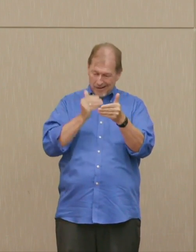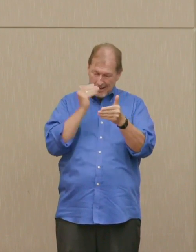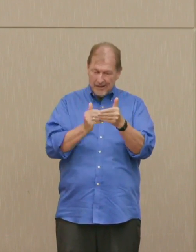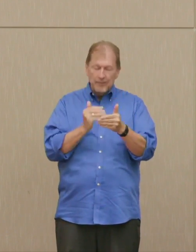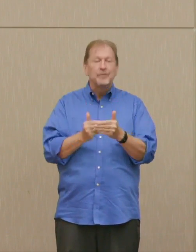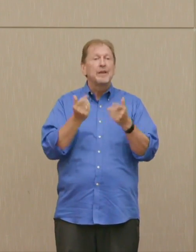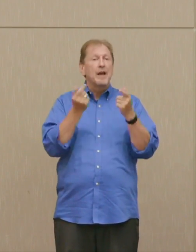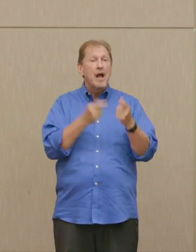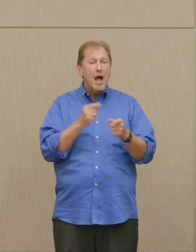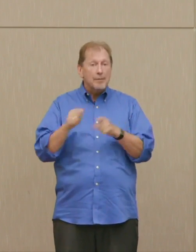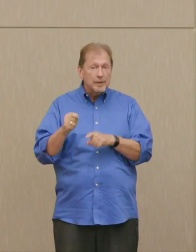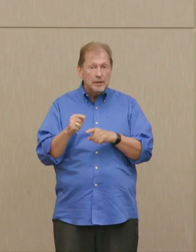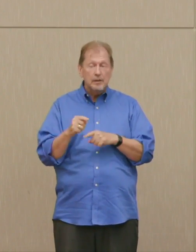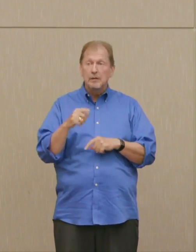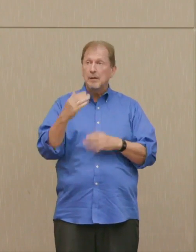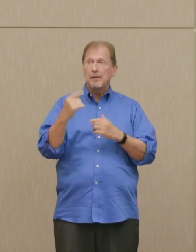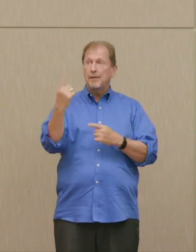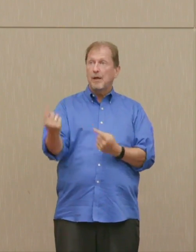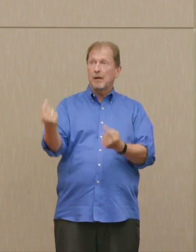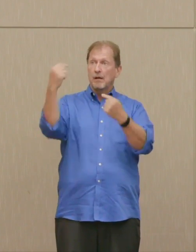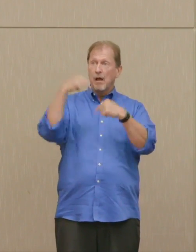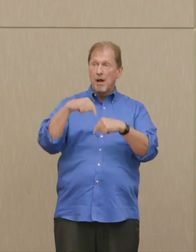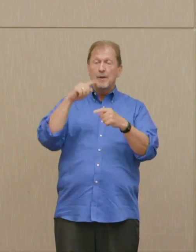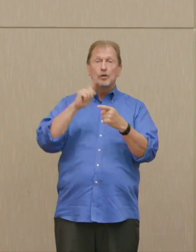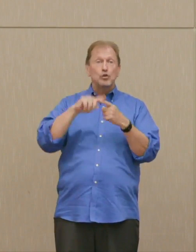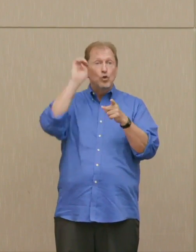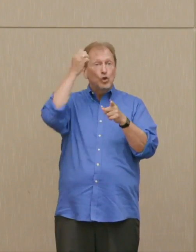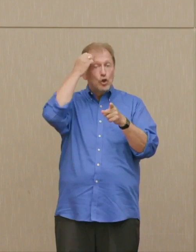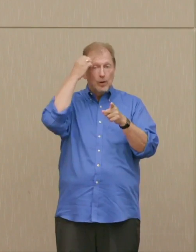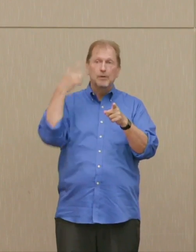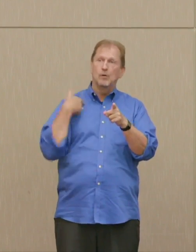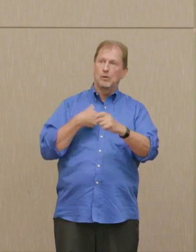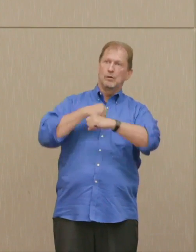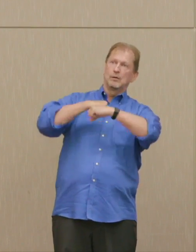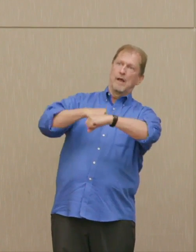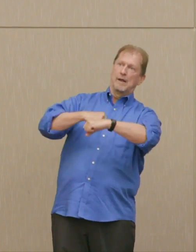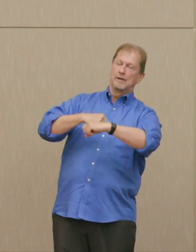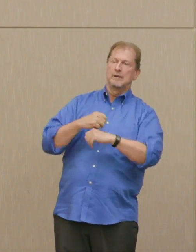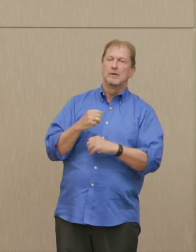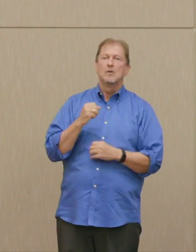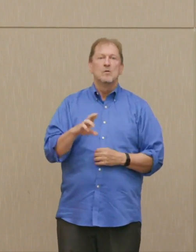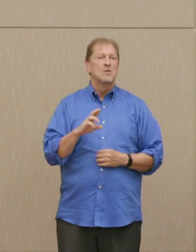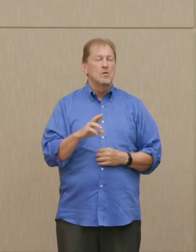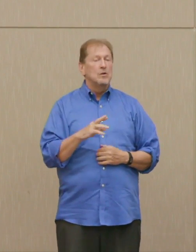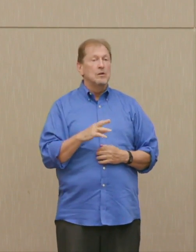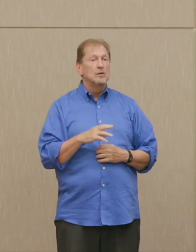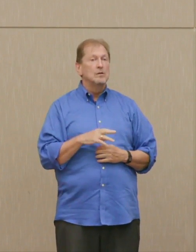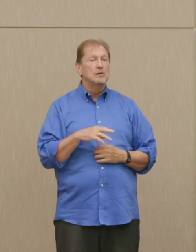in an armed conflict in Europe or somewhere else, with the Soviet, or now Russia, or if